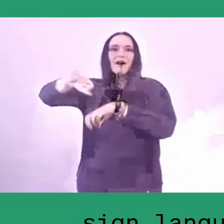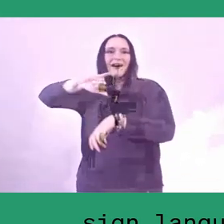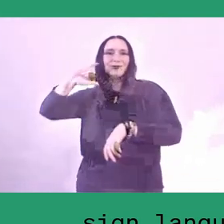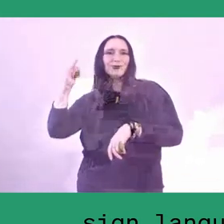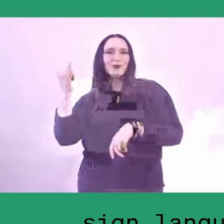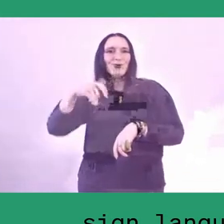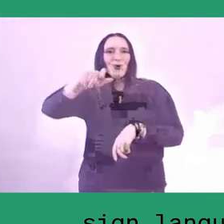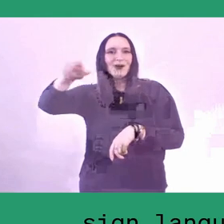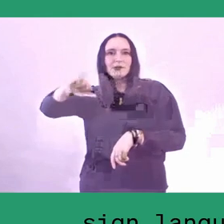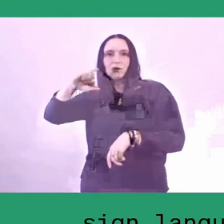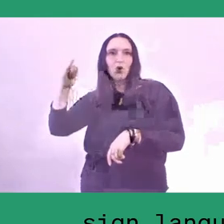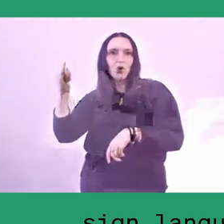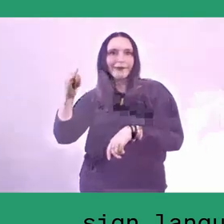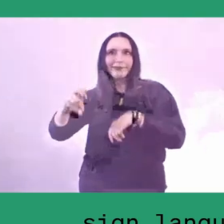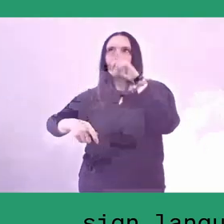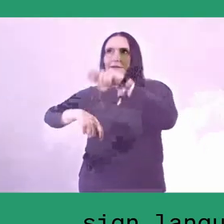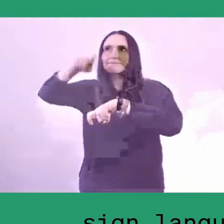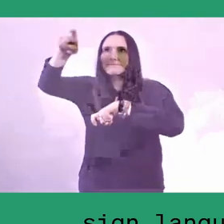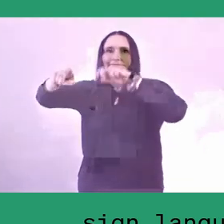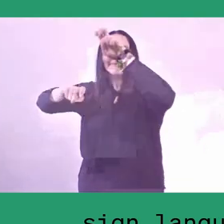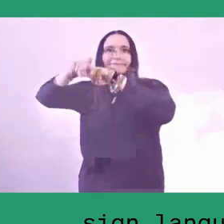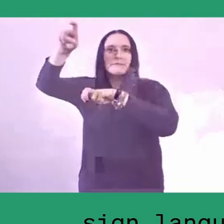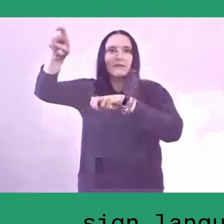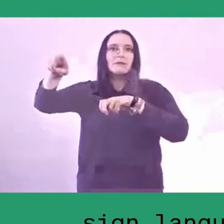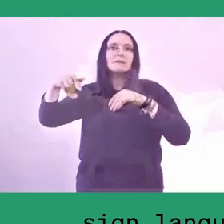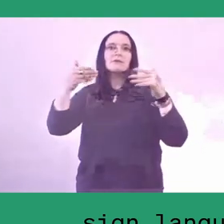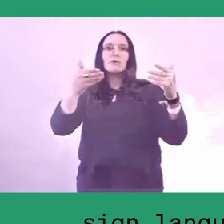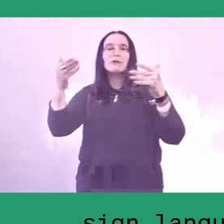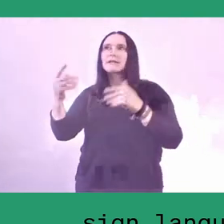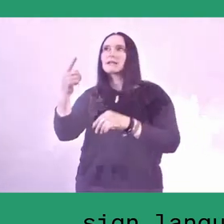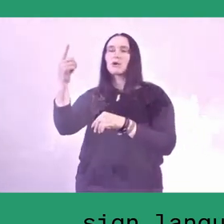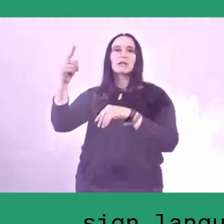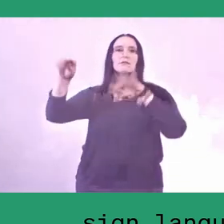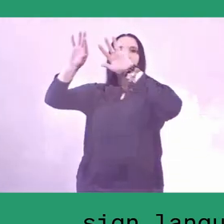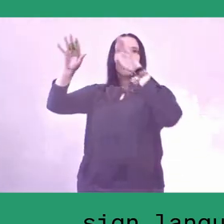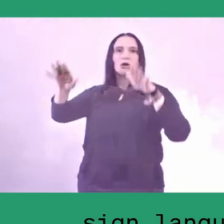That way they can save one mountain. So there are many, many challenges that are...